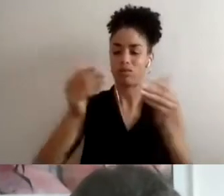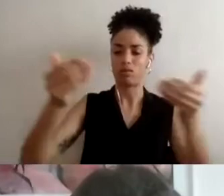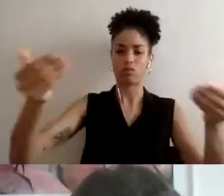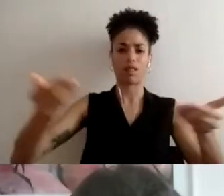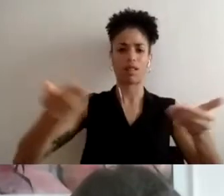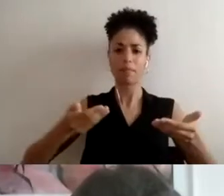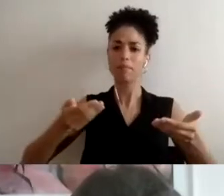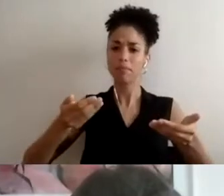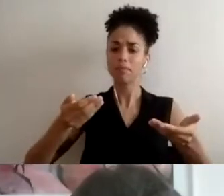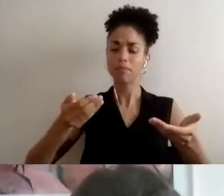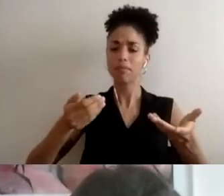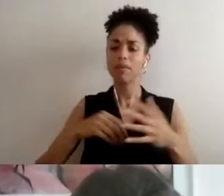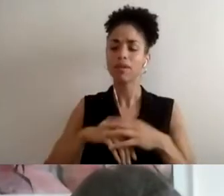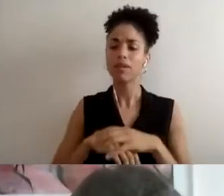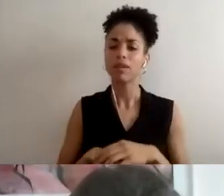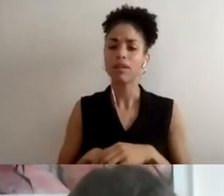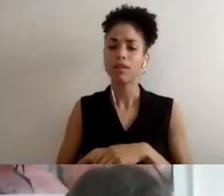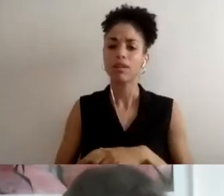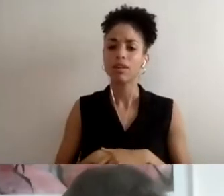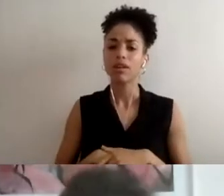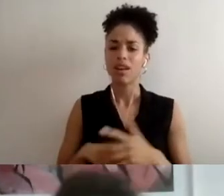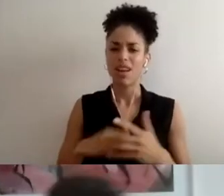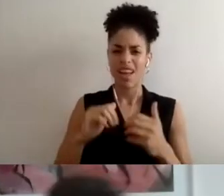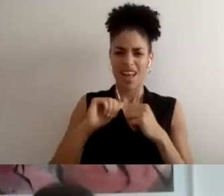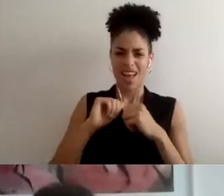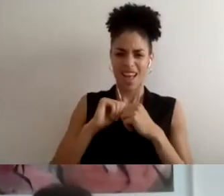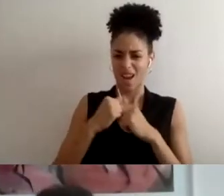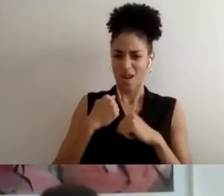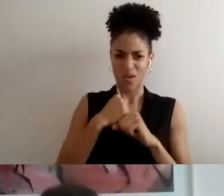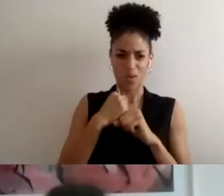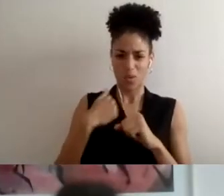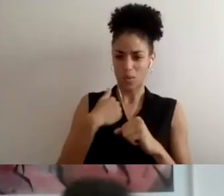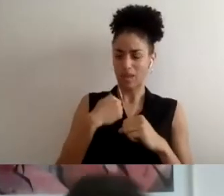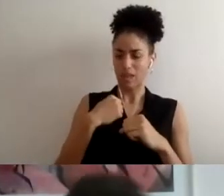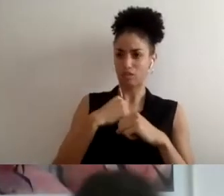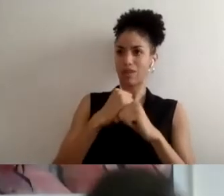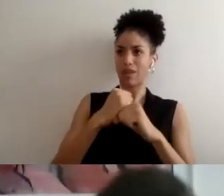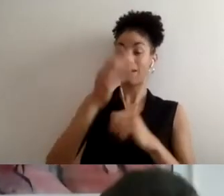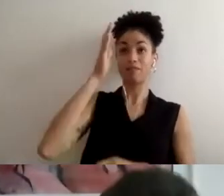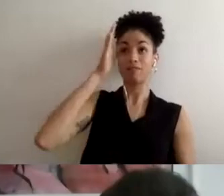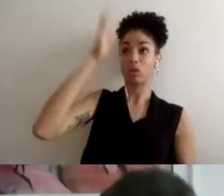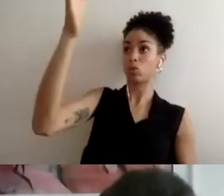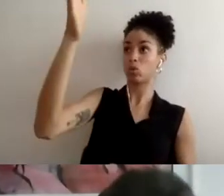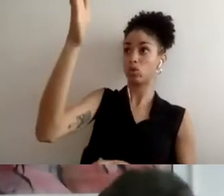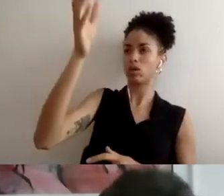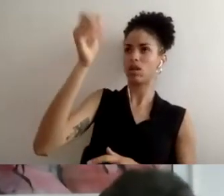we create a future if not everyone is welcome? The whole